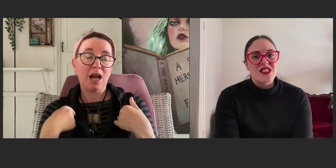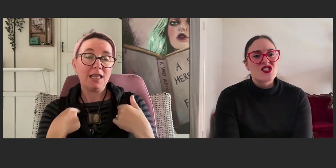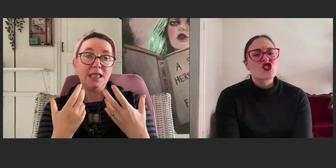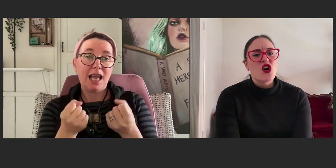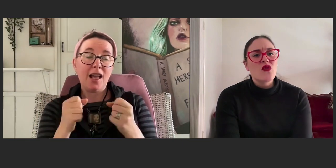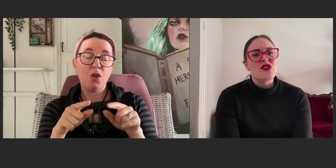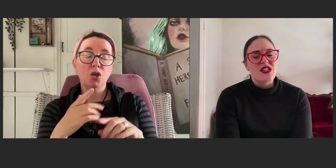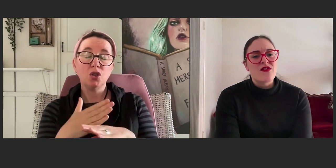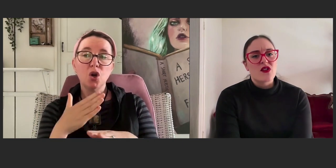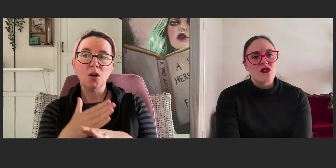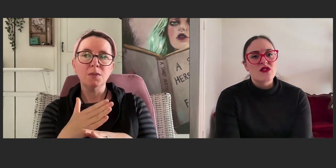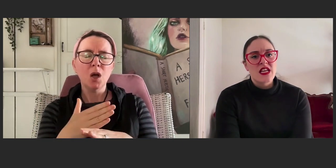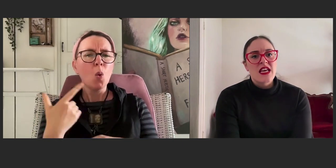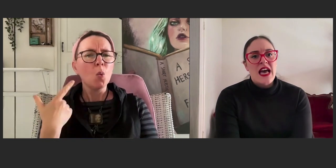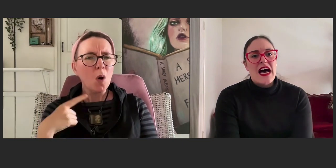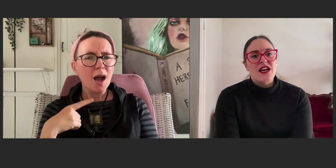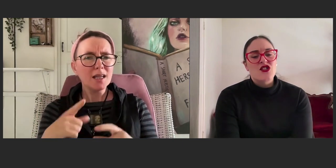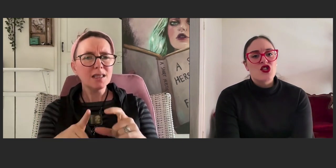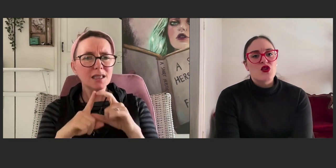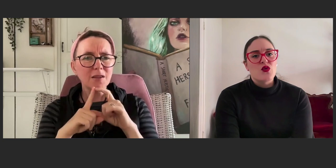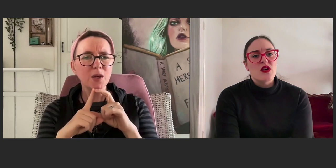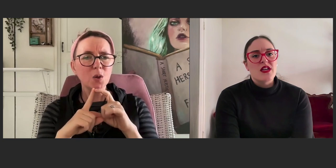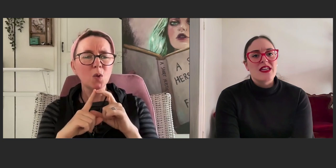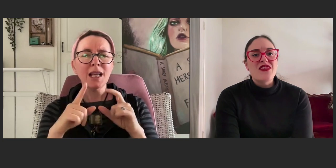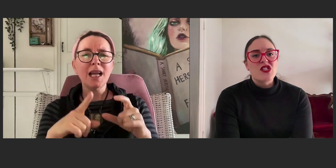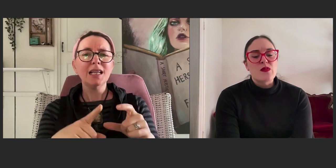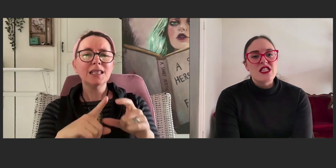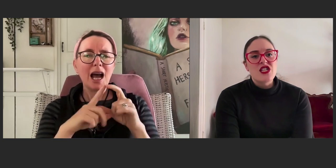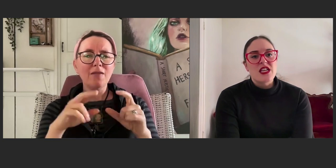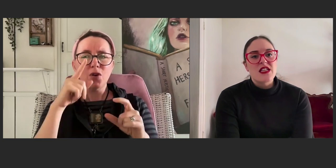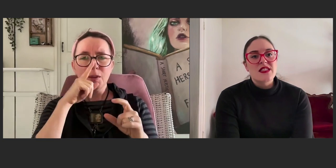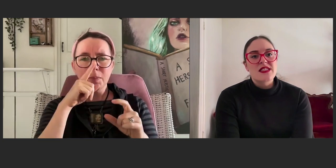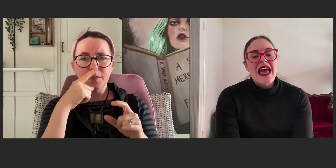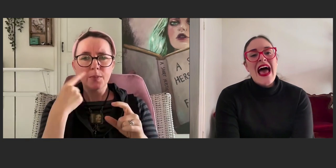It's so difficult to get those positions